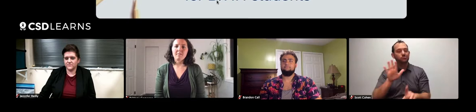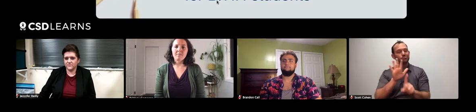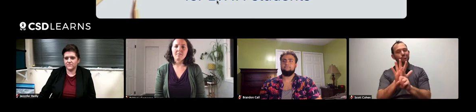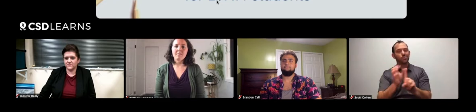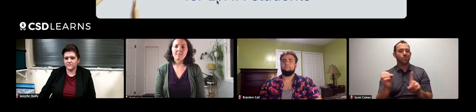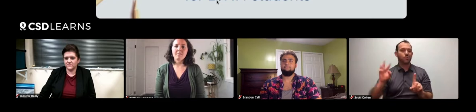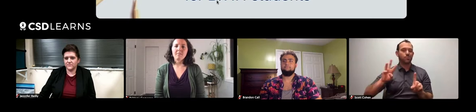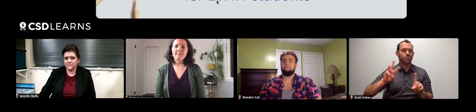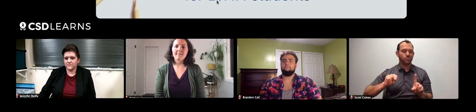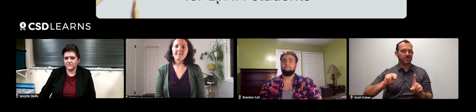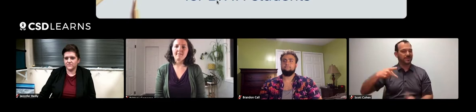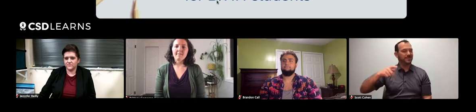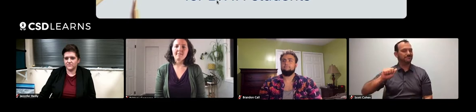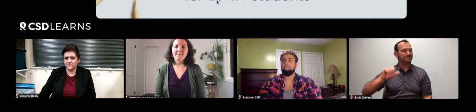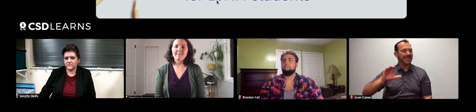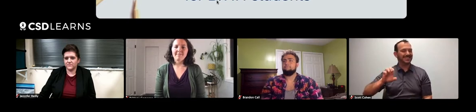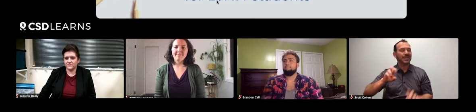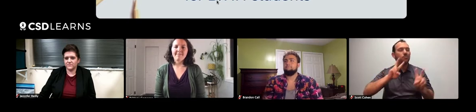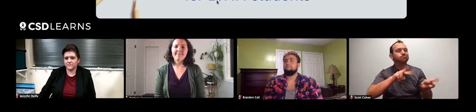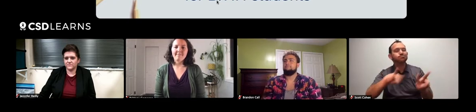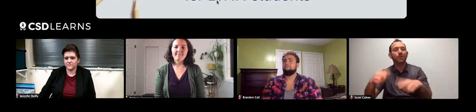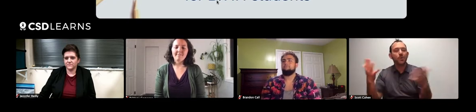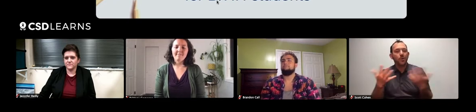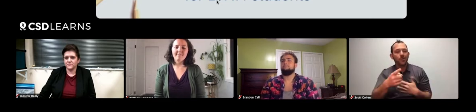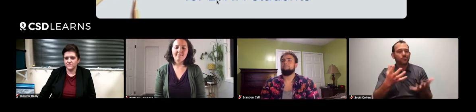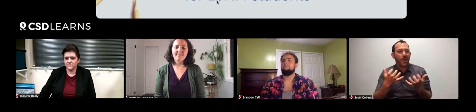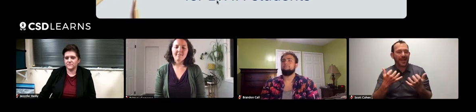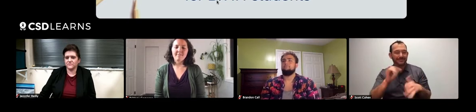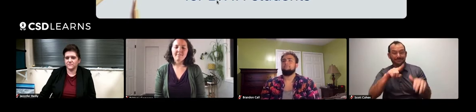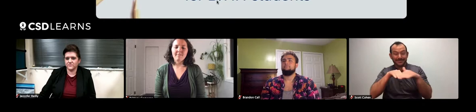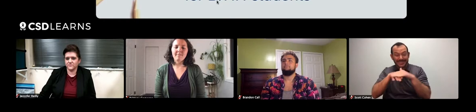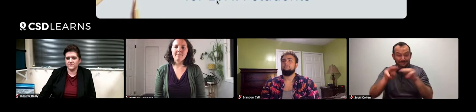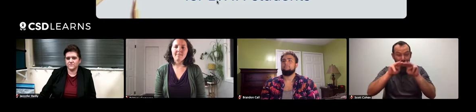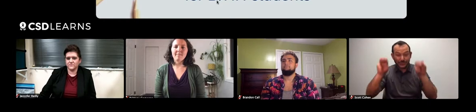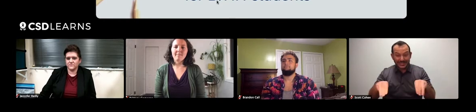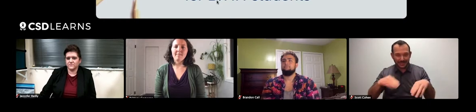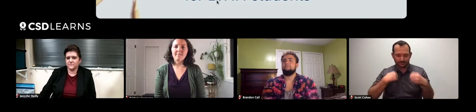at your own pace, and looking at what you want. When you go into a museum,